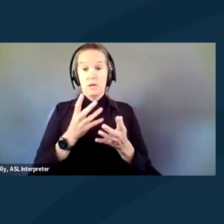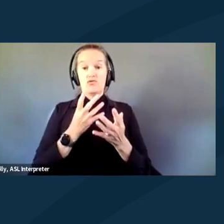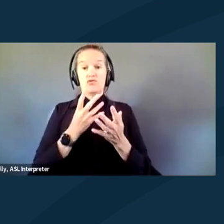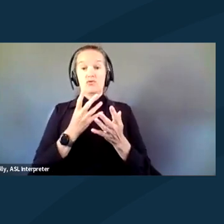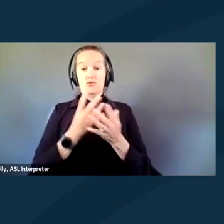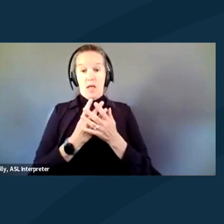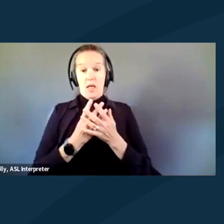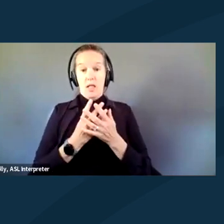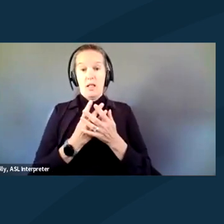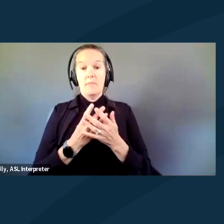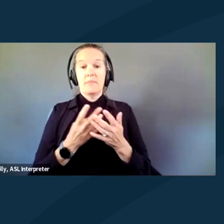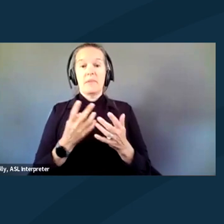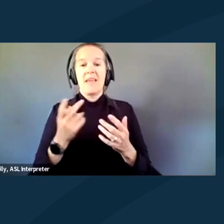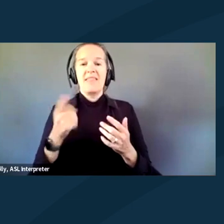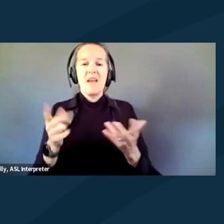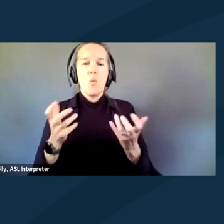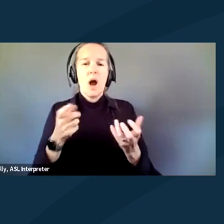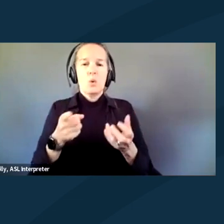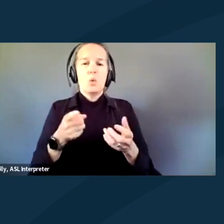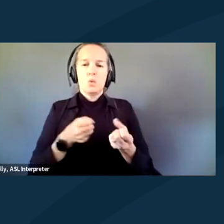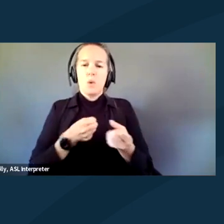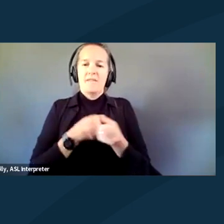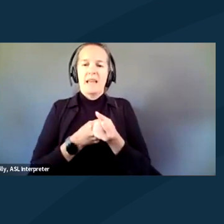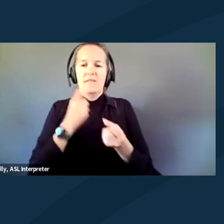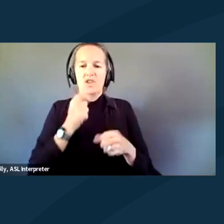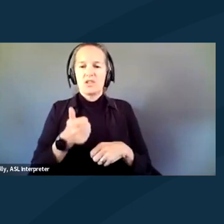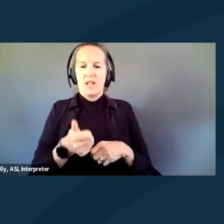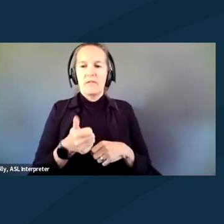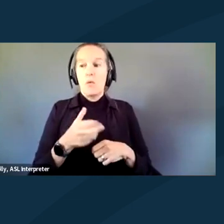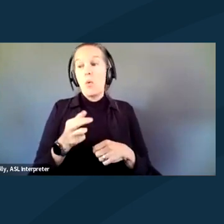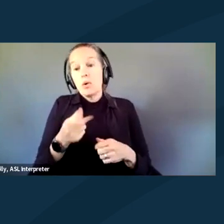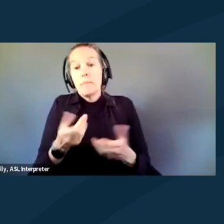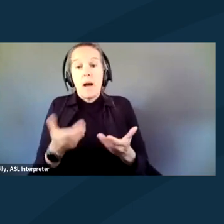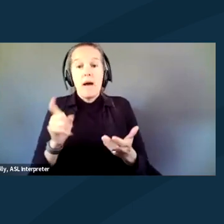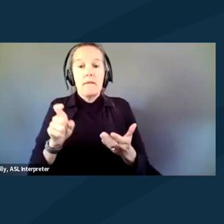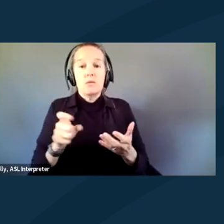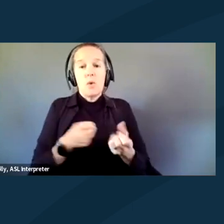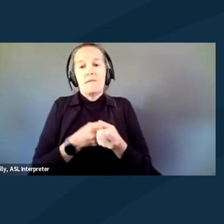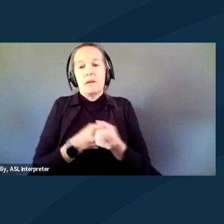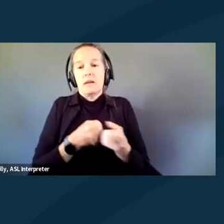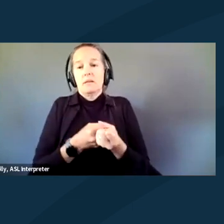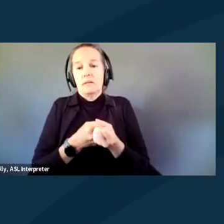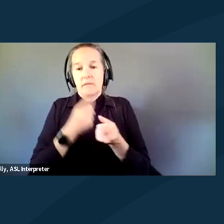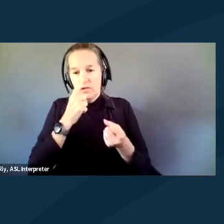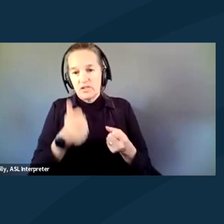to advocate for yourself or that you might be able to advocate for yourself. And I was feeling very Stockholm syndrome.